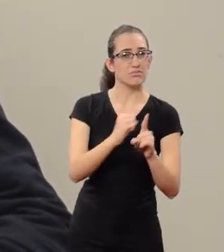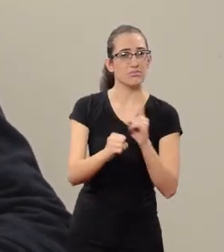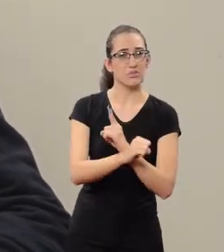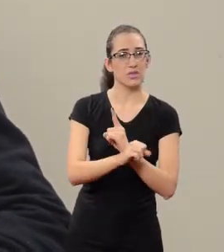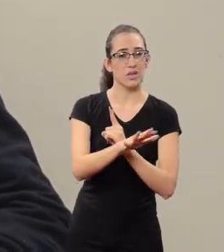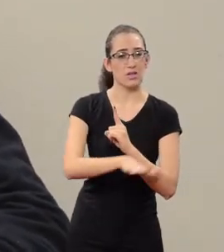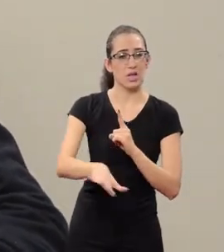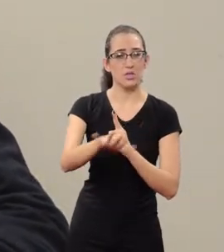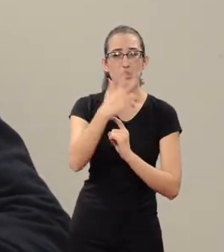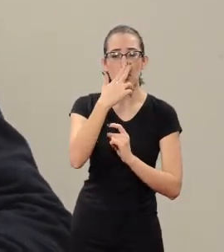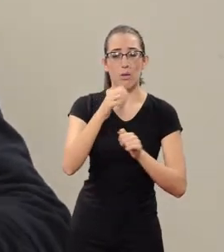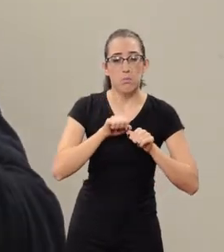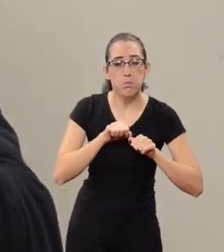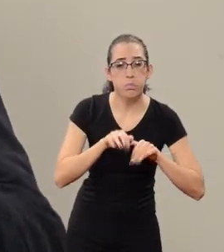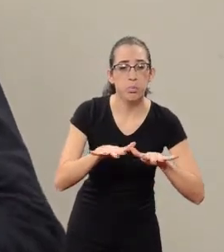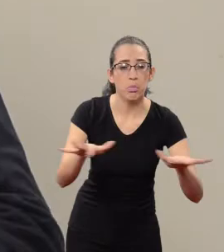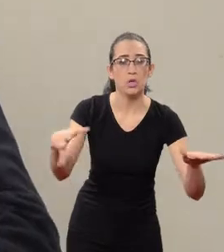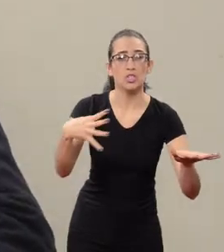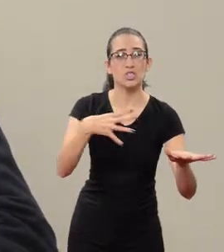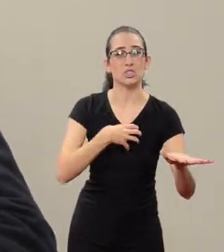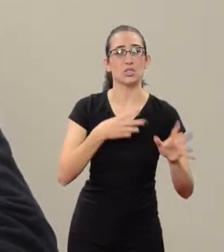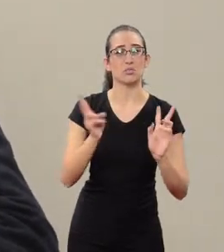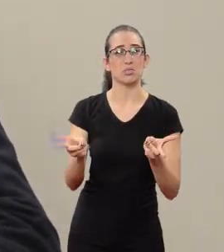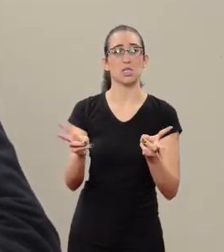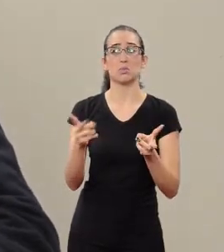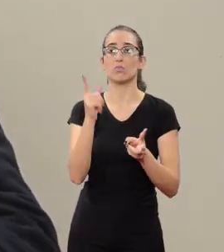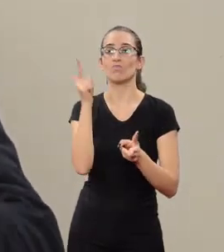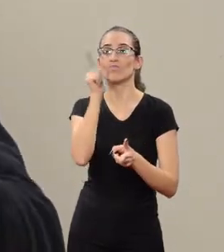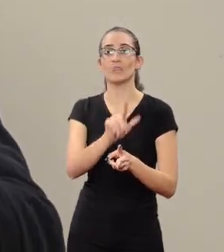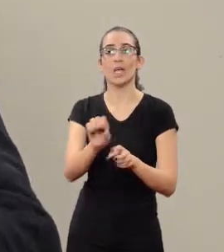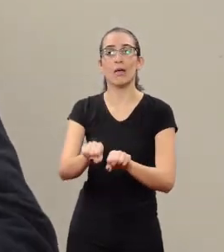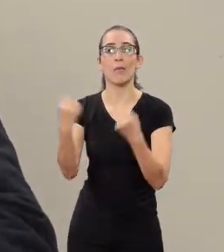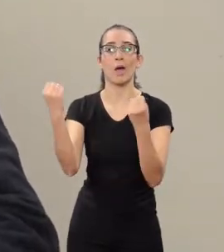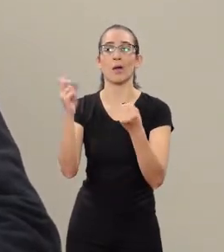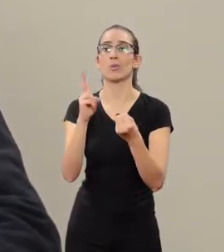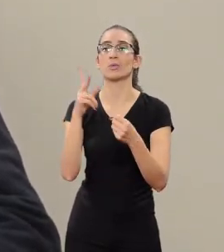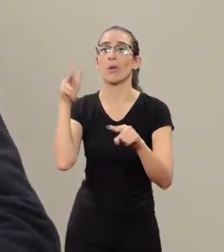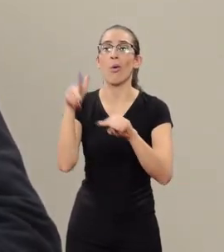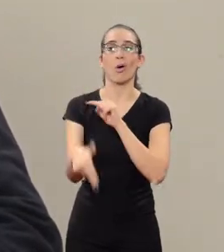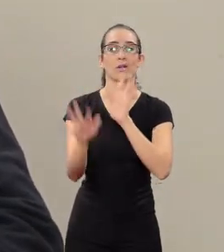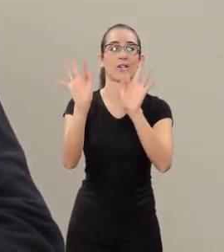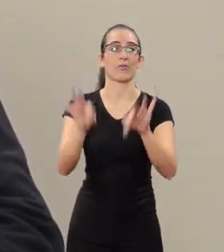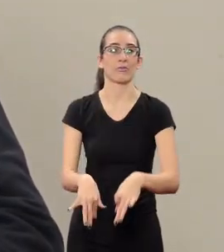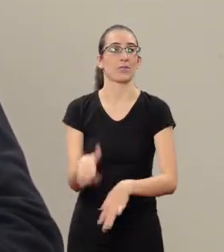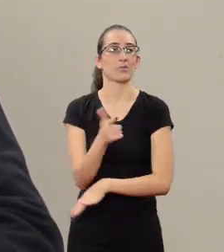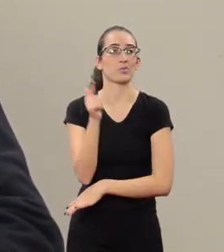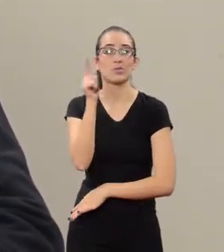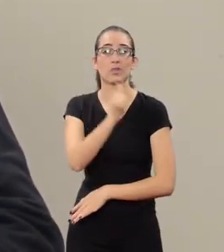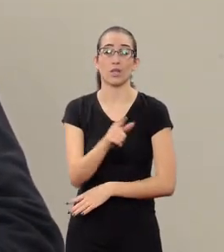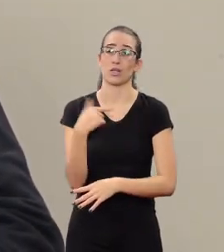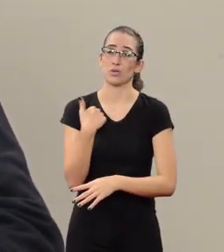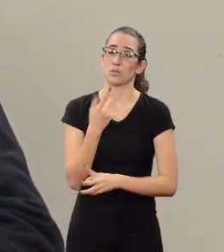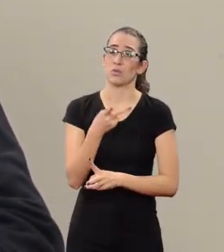They will go to society spreading this kind of thought. Then we can break this up.